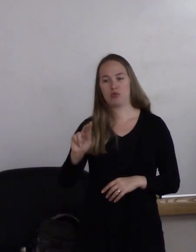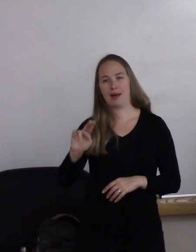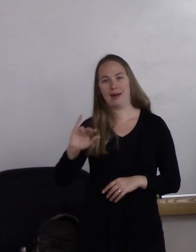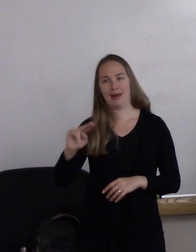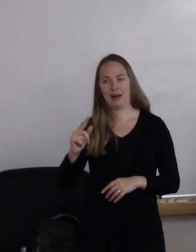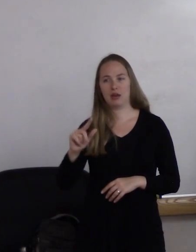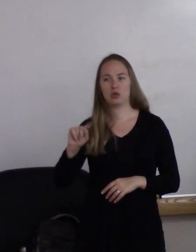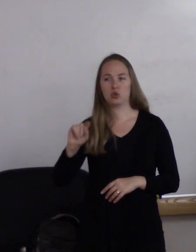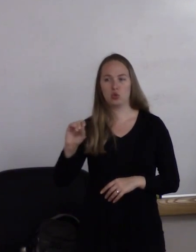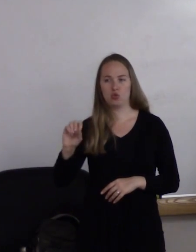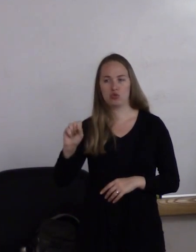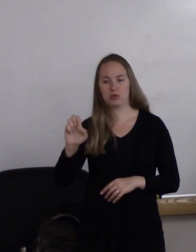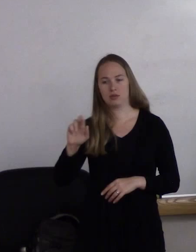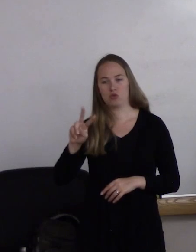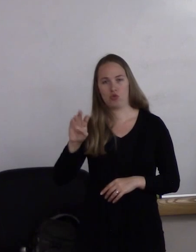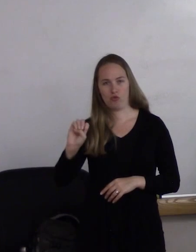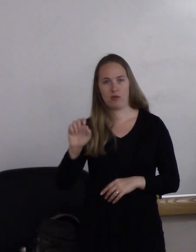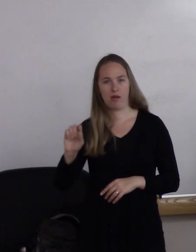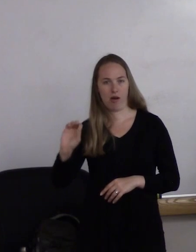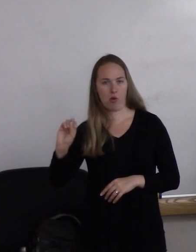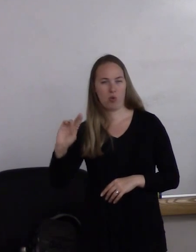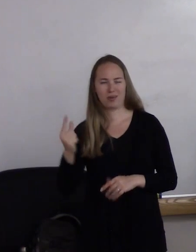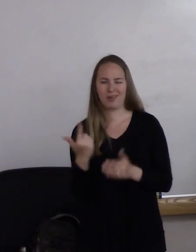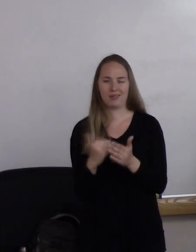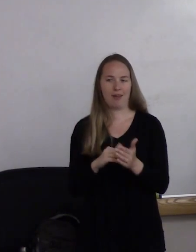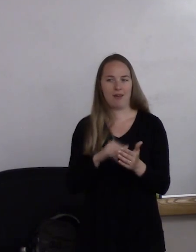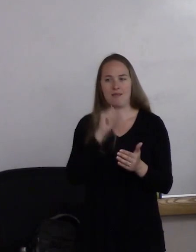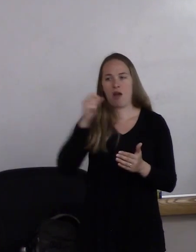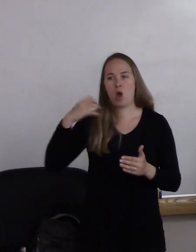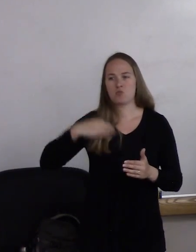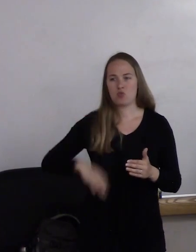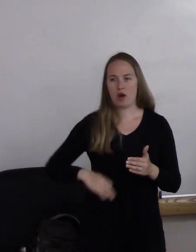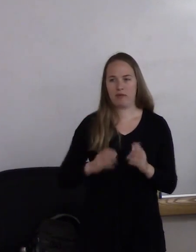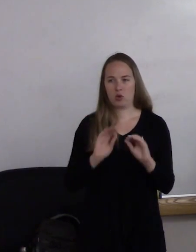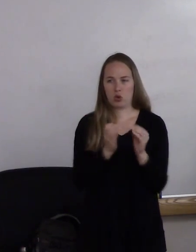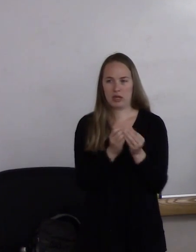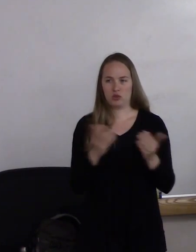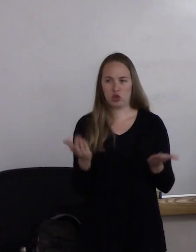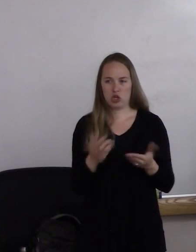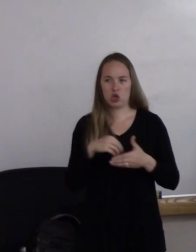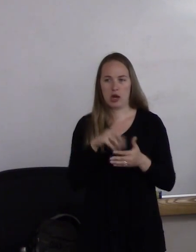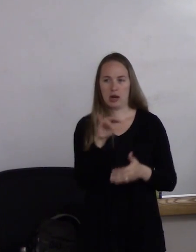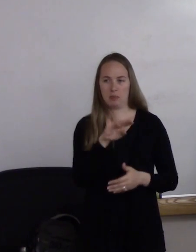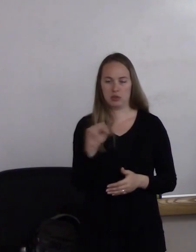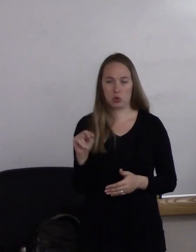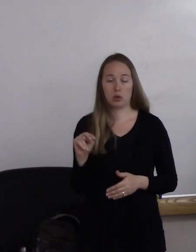and again, we are a not-for-profit organization based here in Minnesota. Over the last five years,